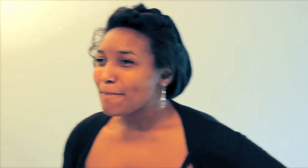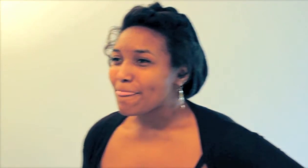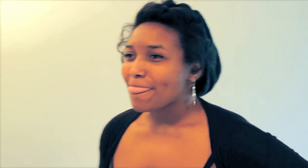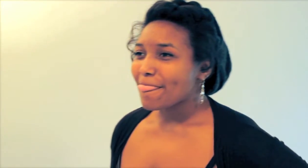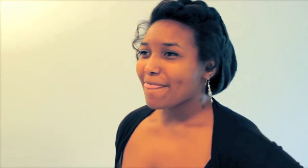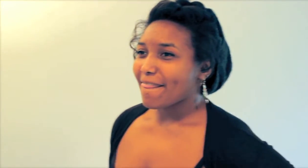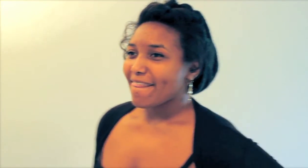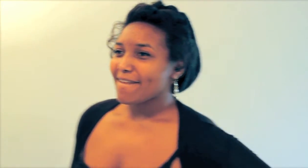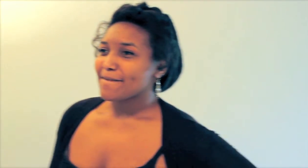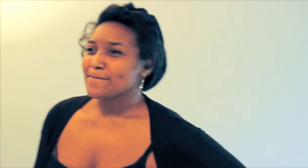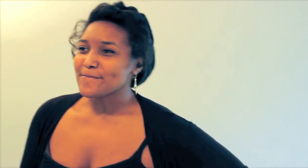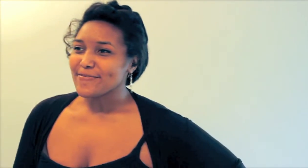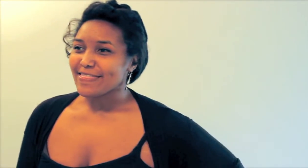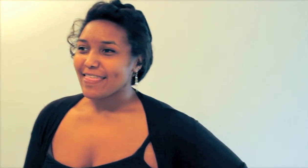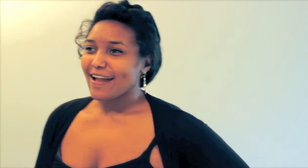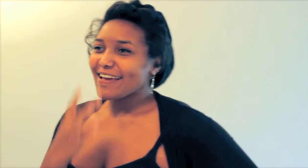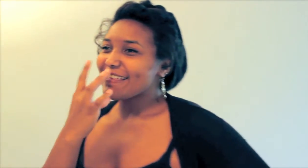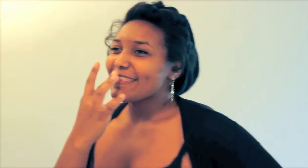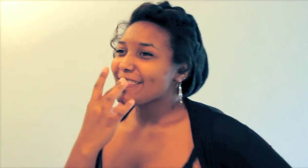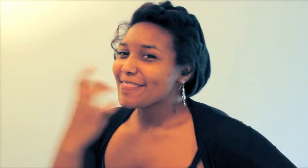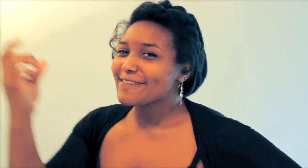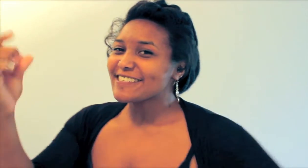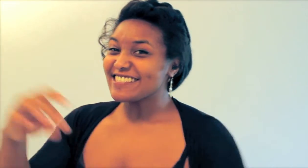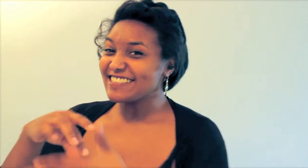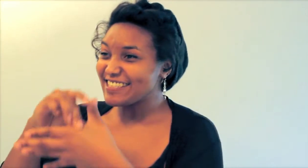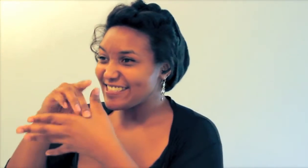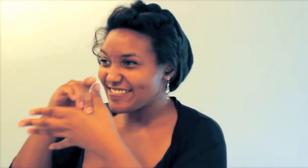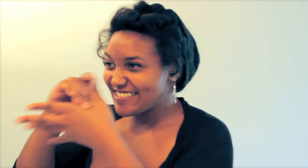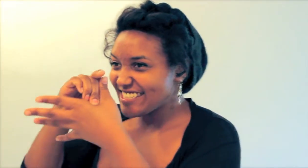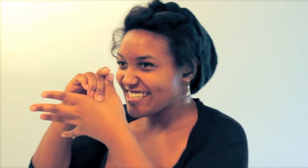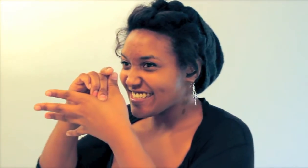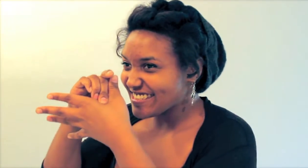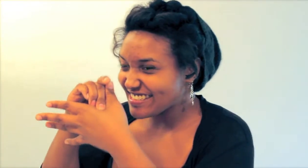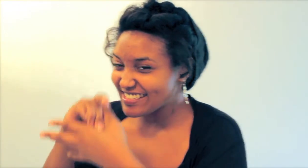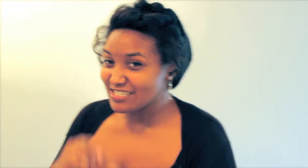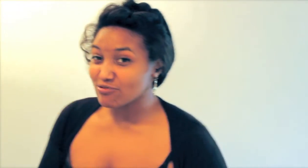Yum! I love meat!